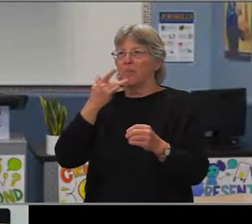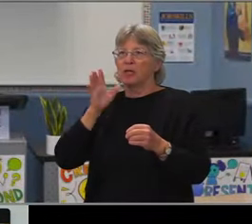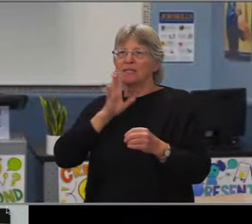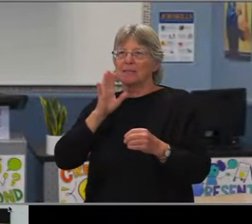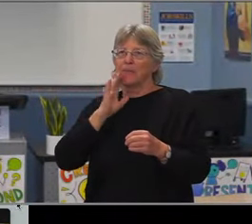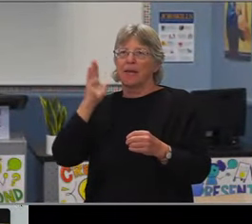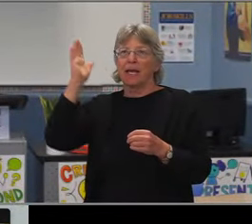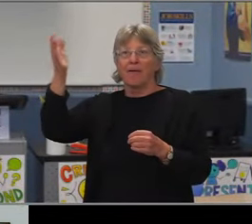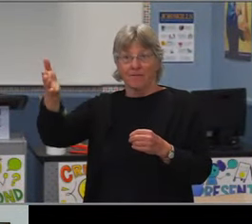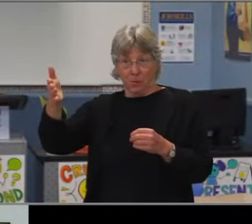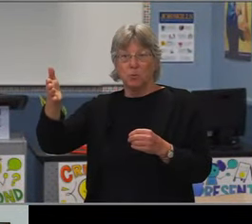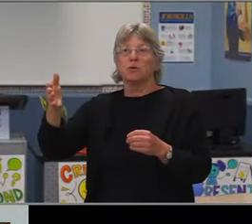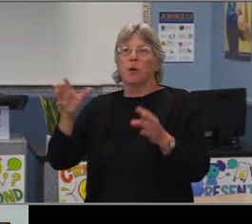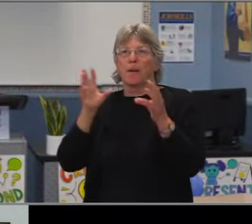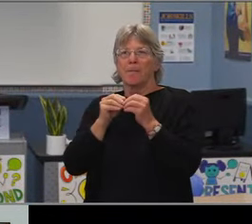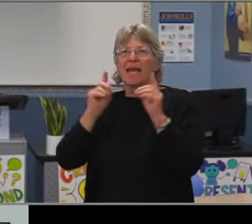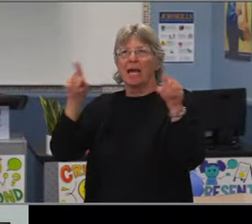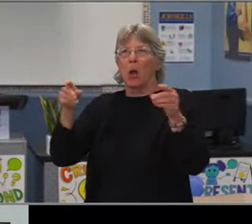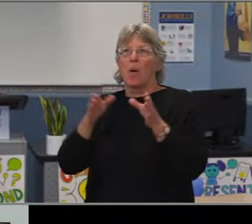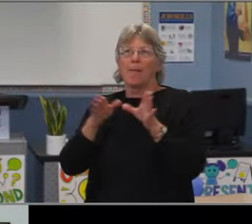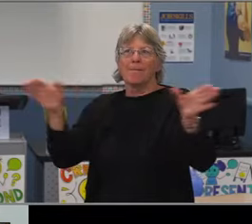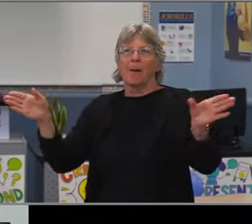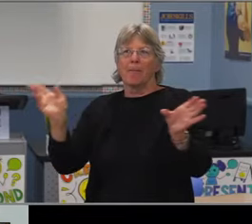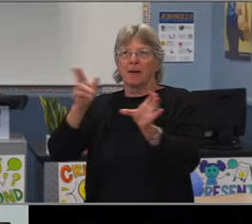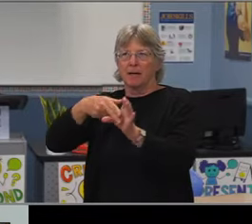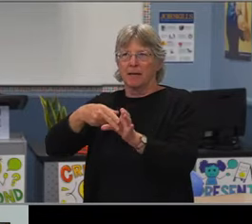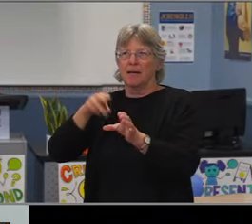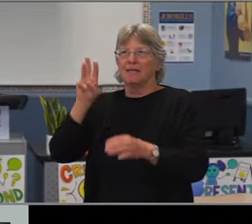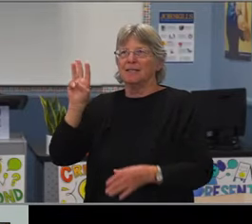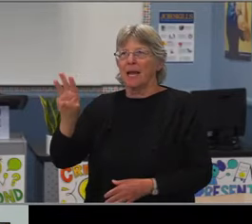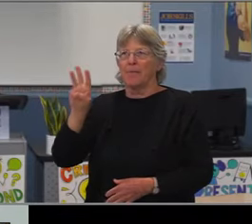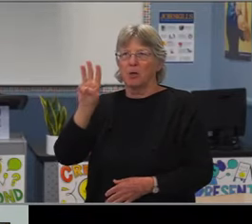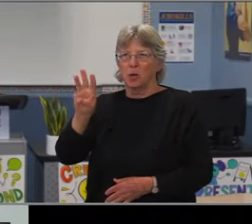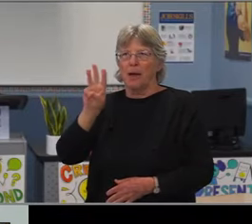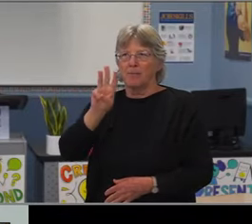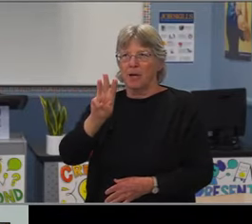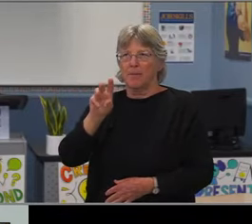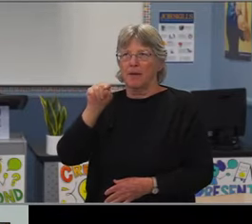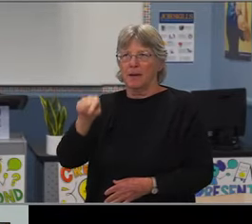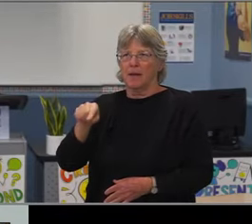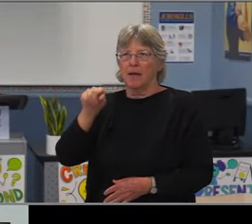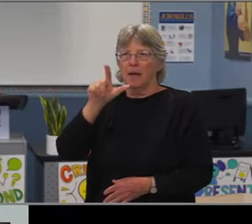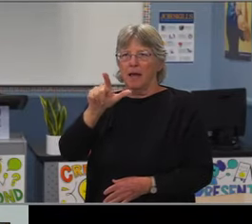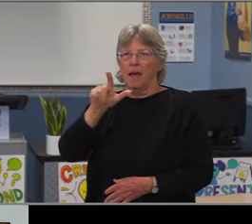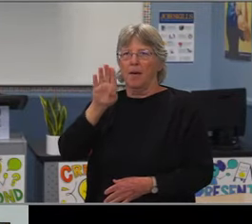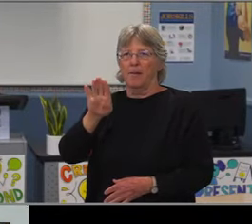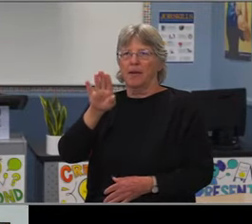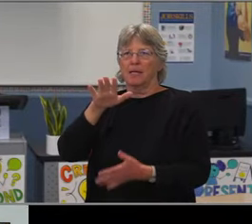So much of family that even though our campus is enormous, we can easily spot a new students that doesn't need to be welcomed.